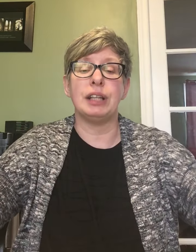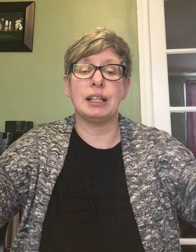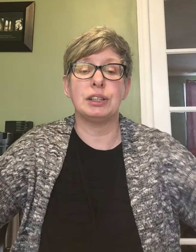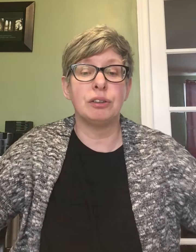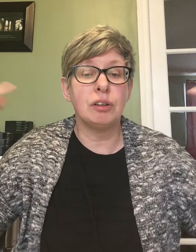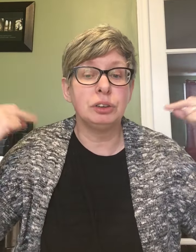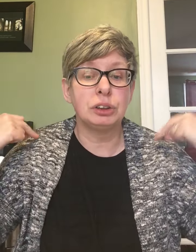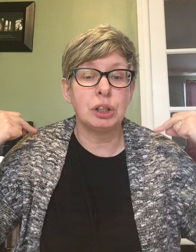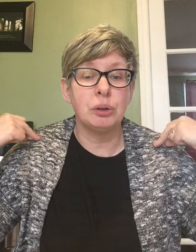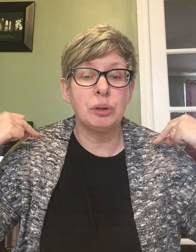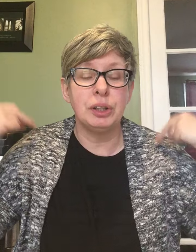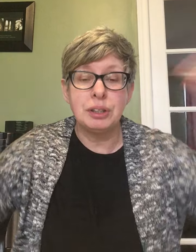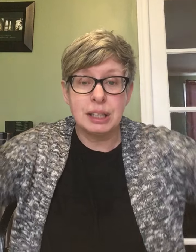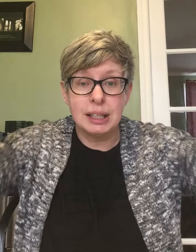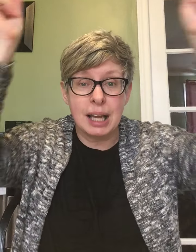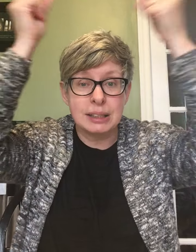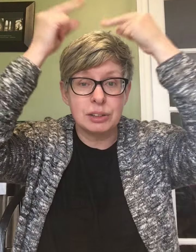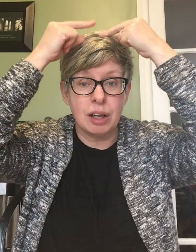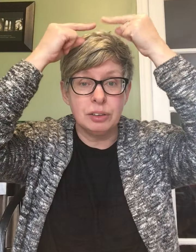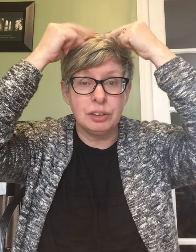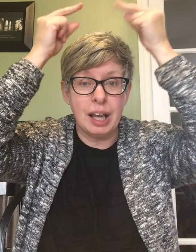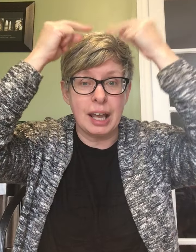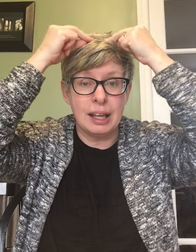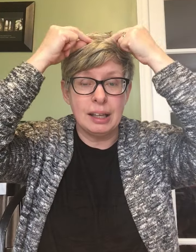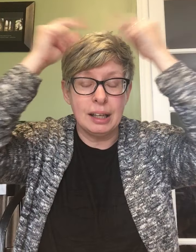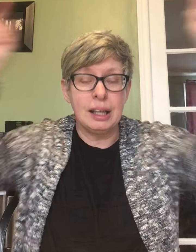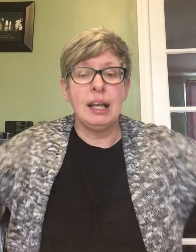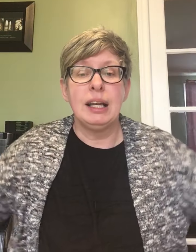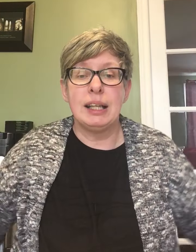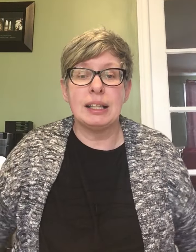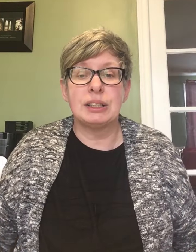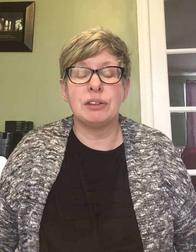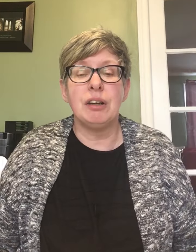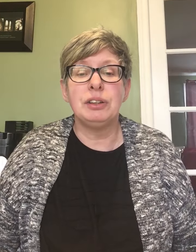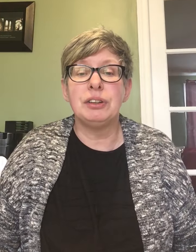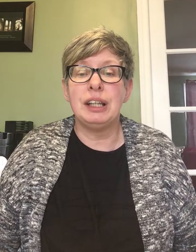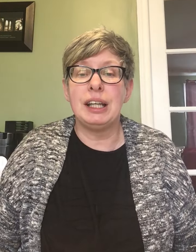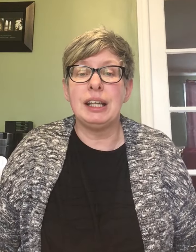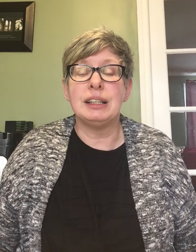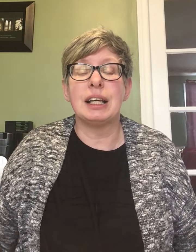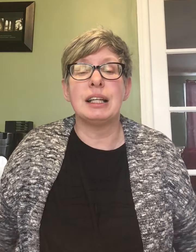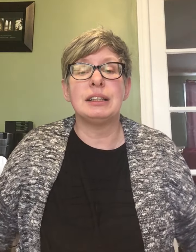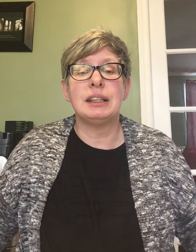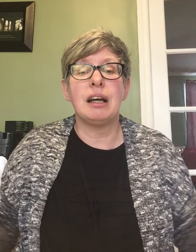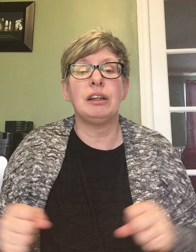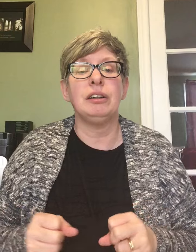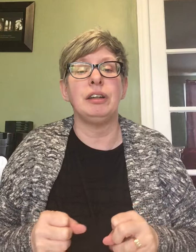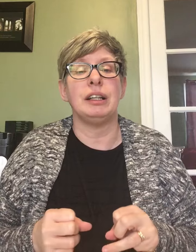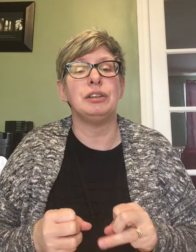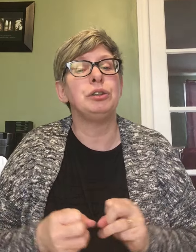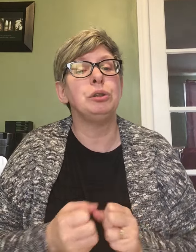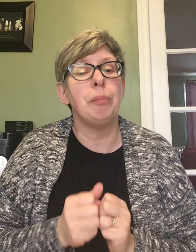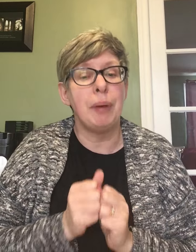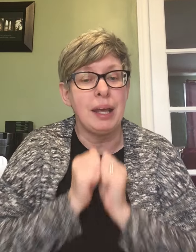dance her your shoulders and dance her on your head dance her on your knees and tuck her into bed